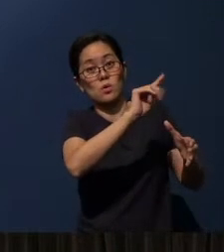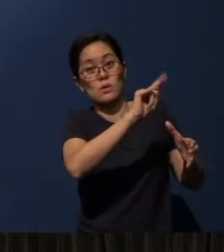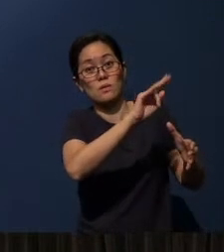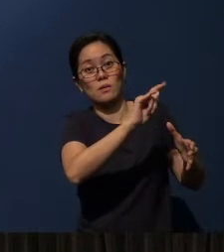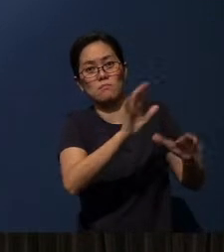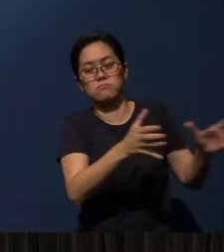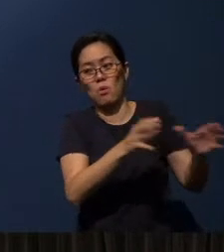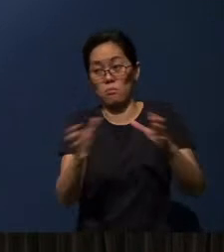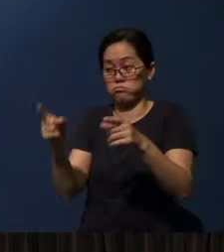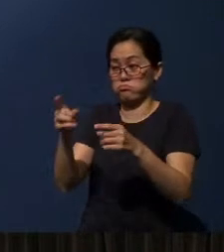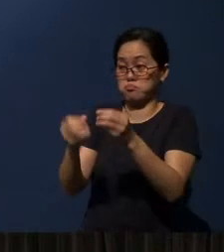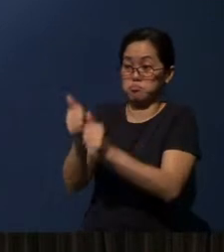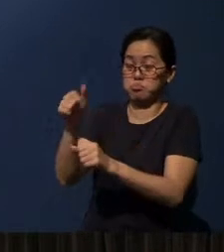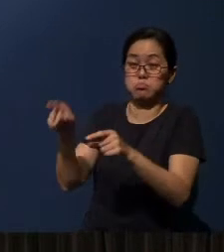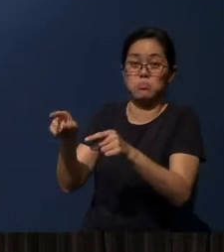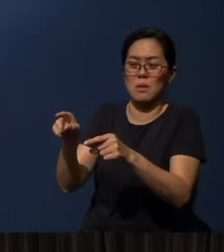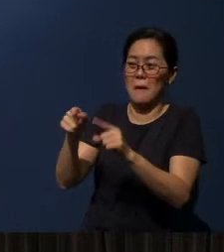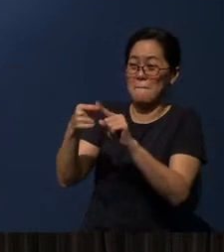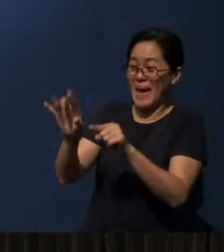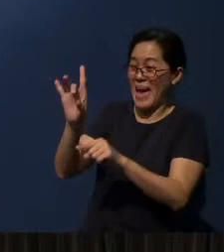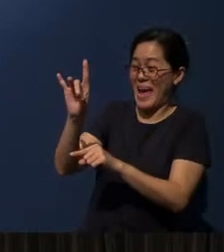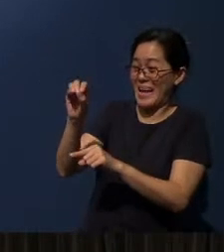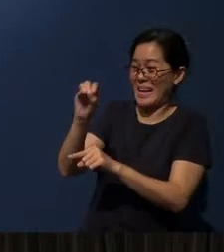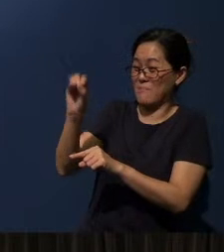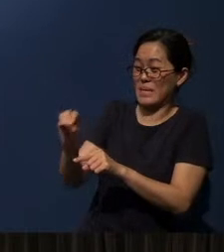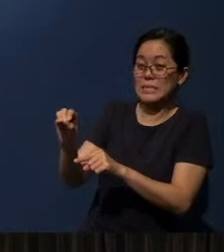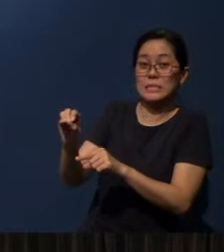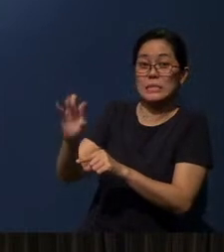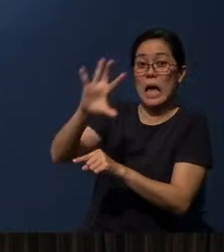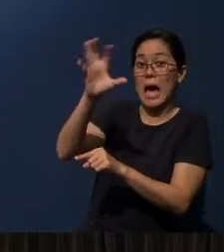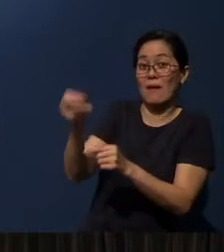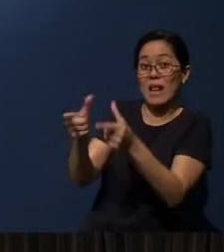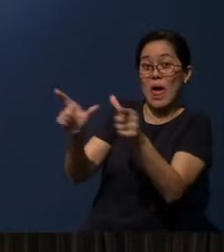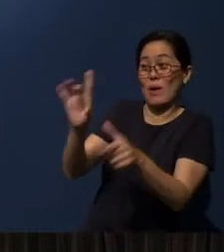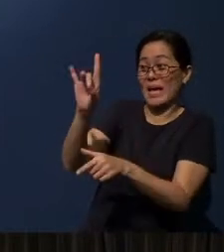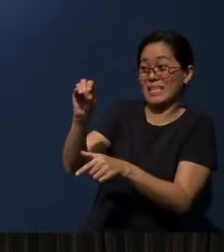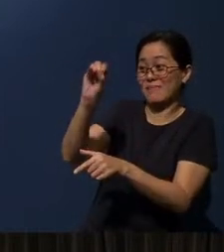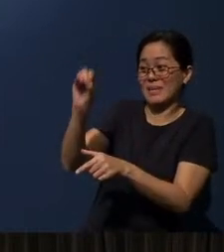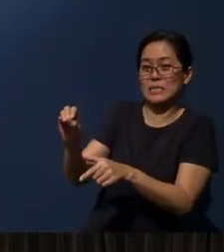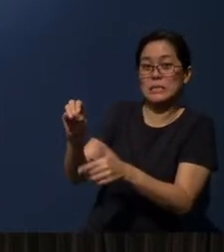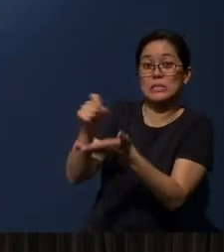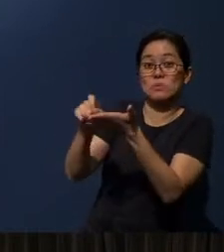But 80% of African languages have no written form.